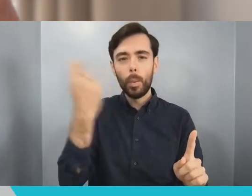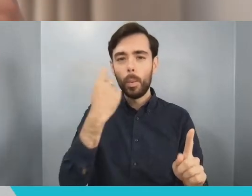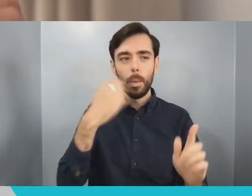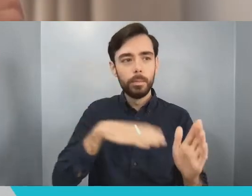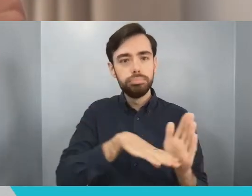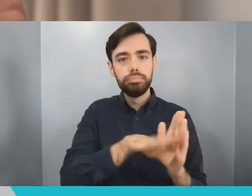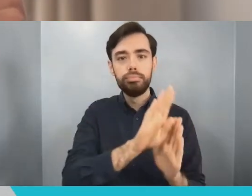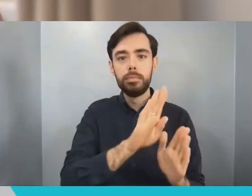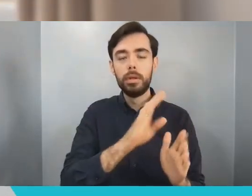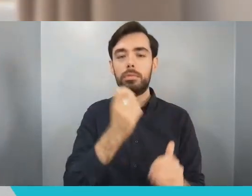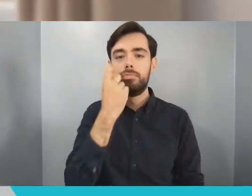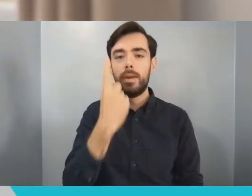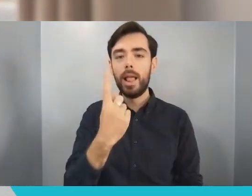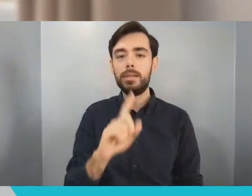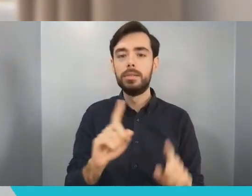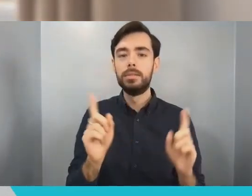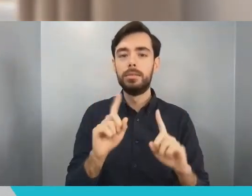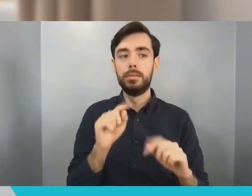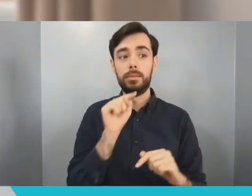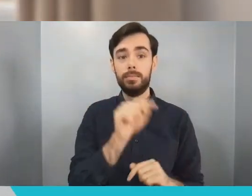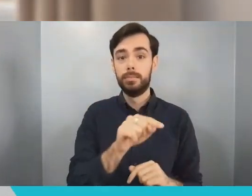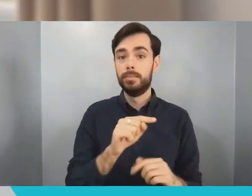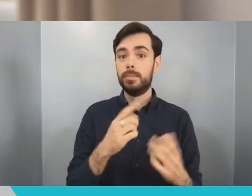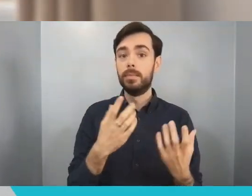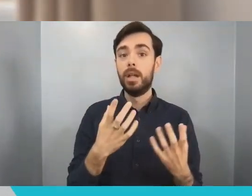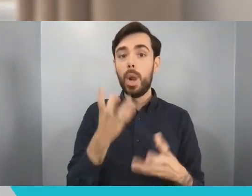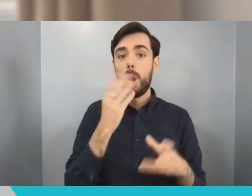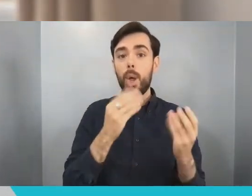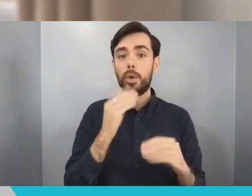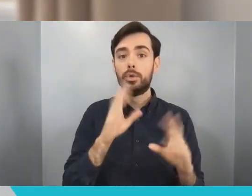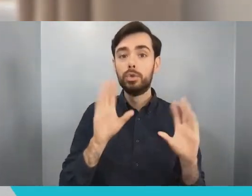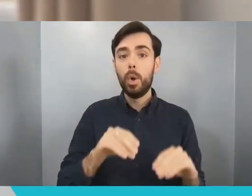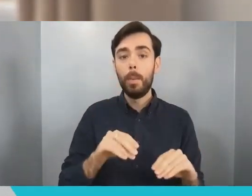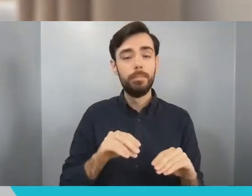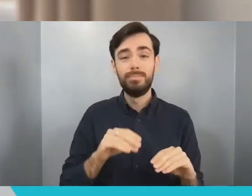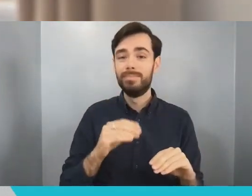qualifications and then cease learning. They're constantly hungry, they're constantly looking